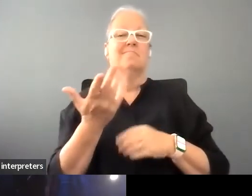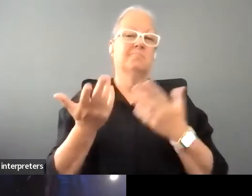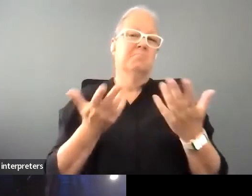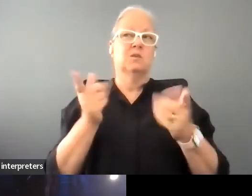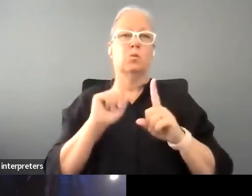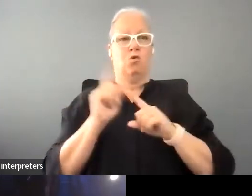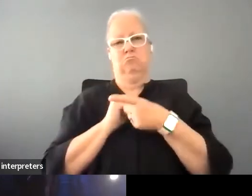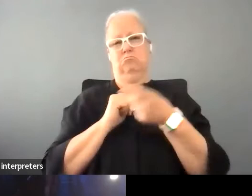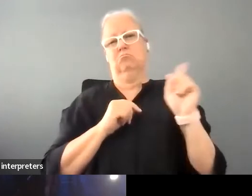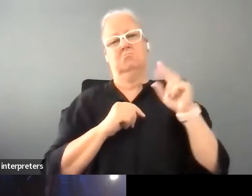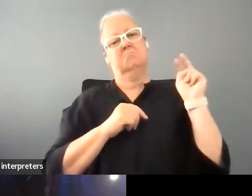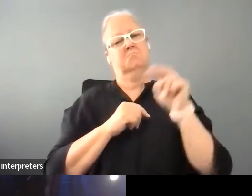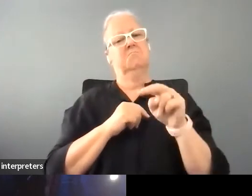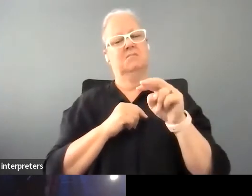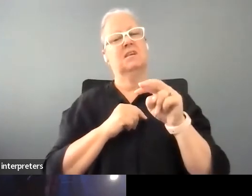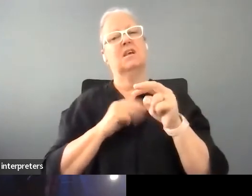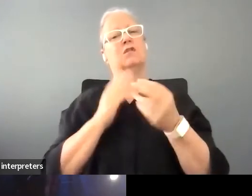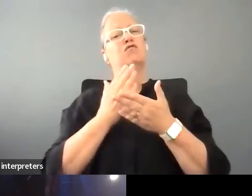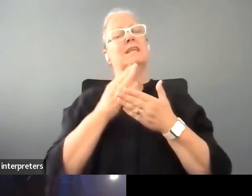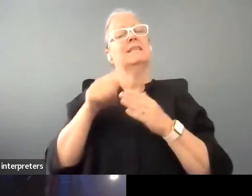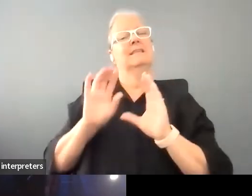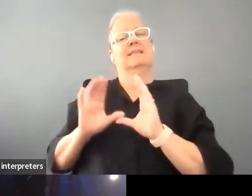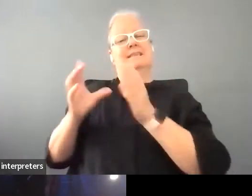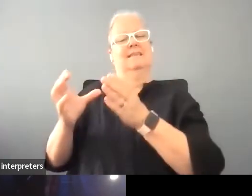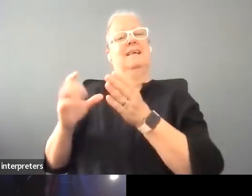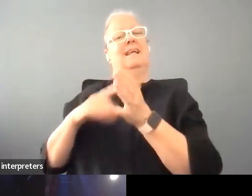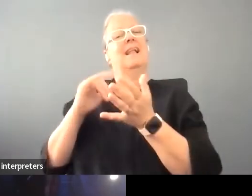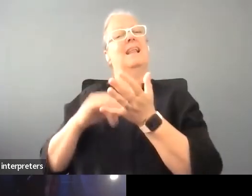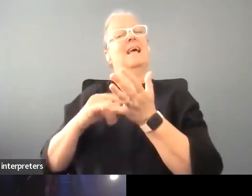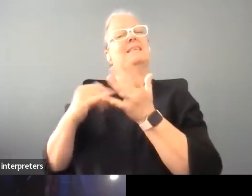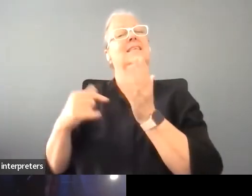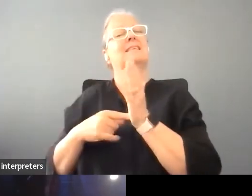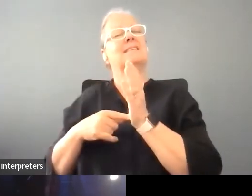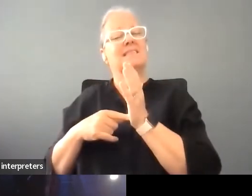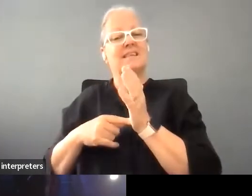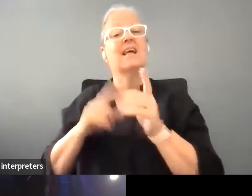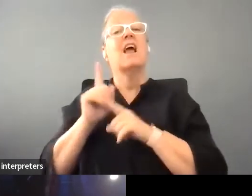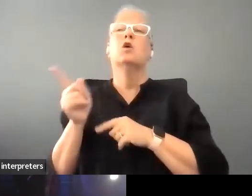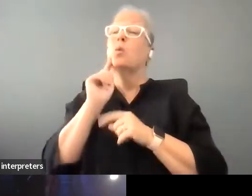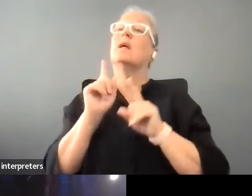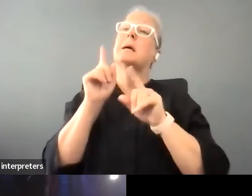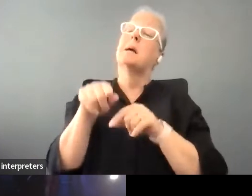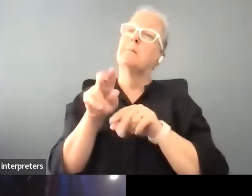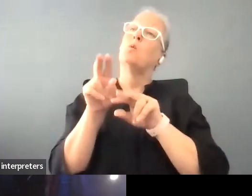quite a classist thing where you kind of went and saw things and were engaged with reading but